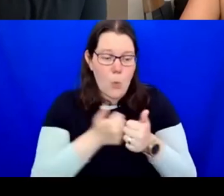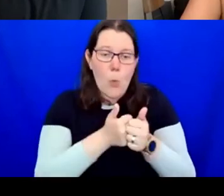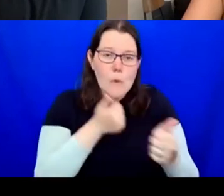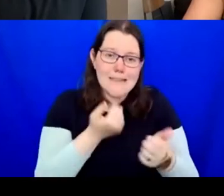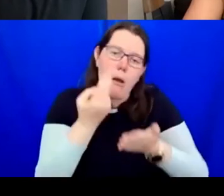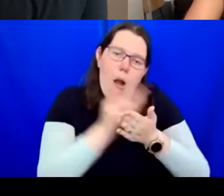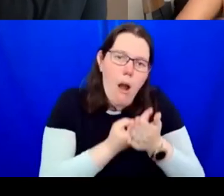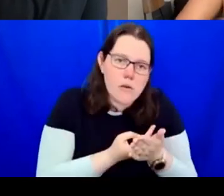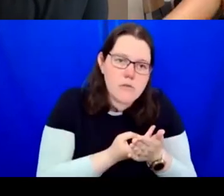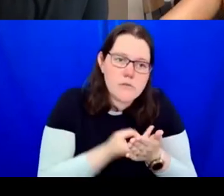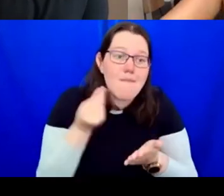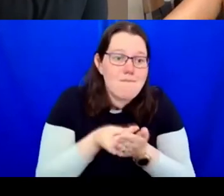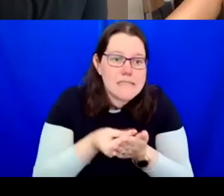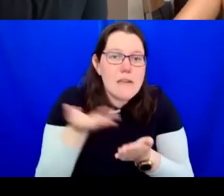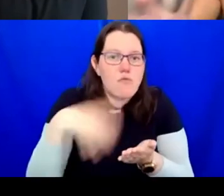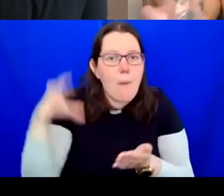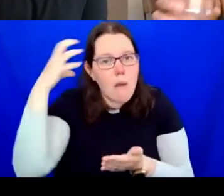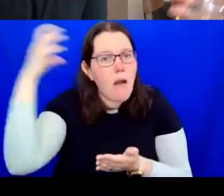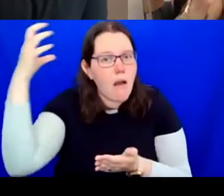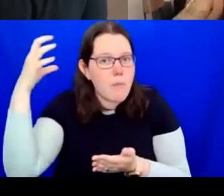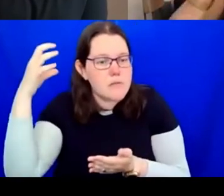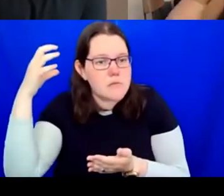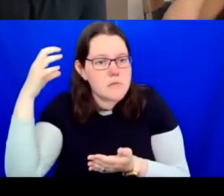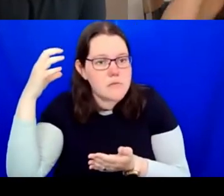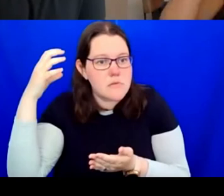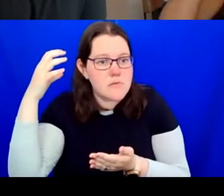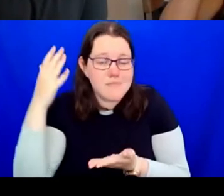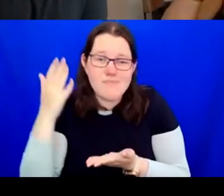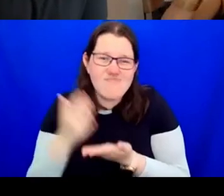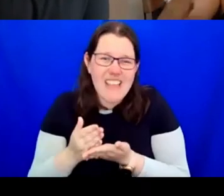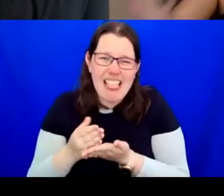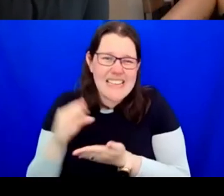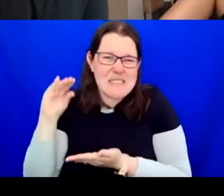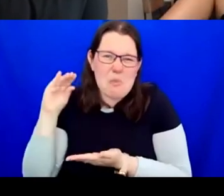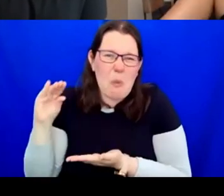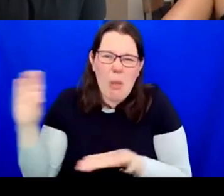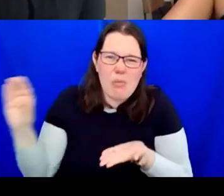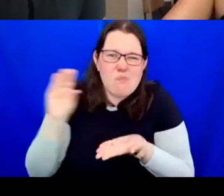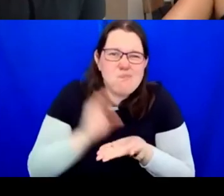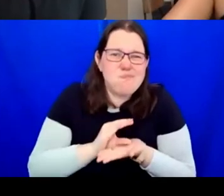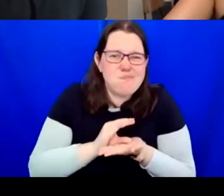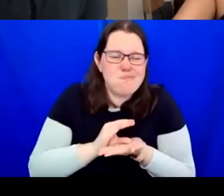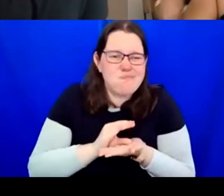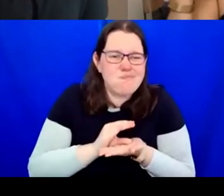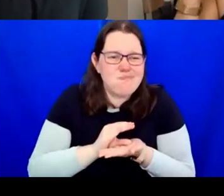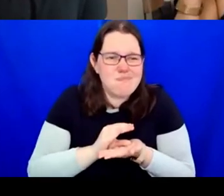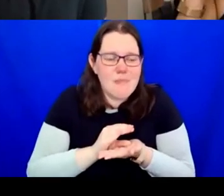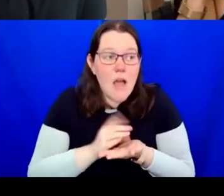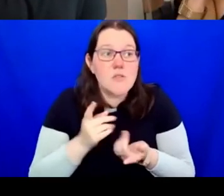from the Government. The public purse is actually very small. And so, we have to be popular